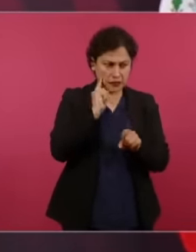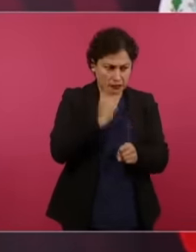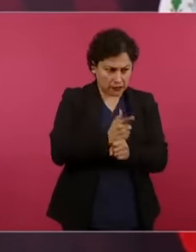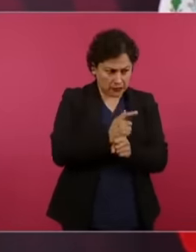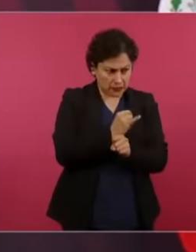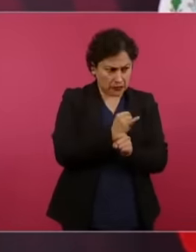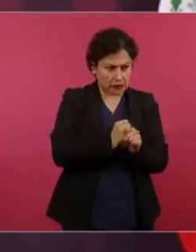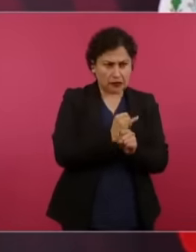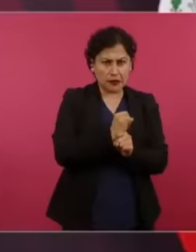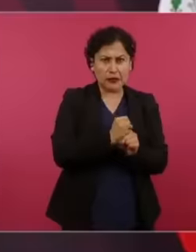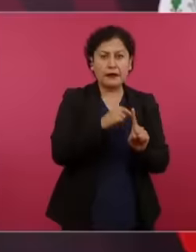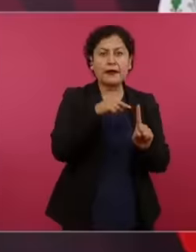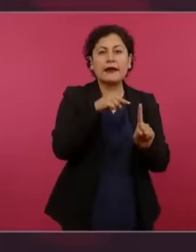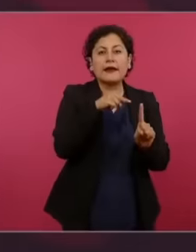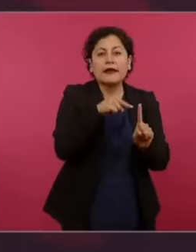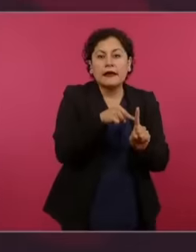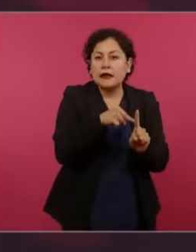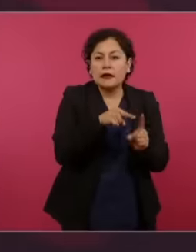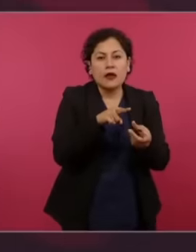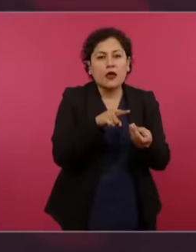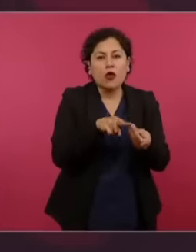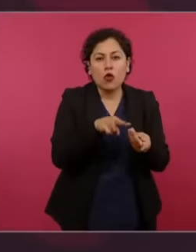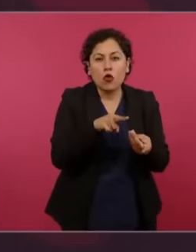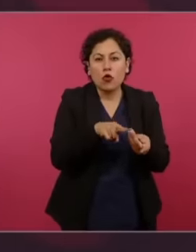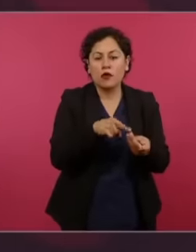civil society